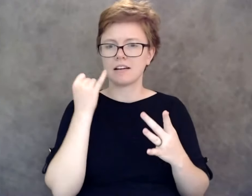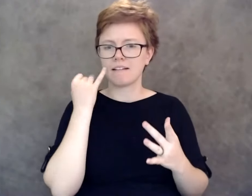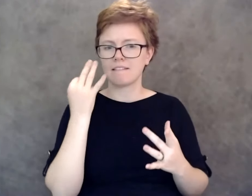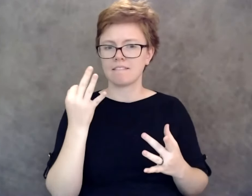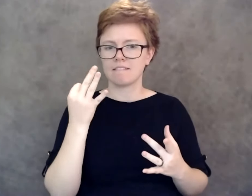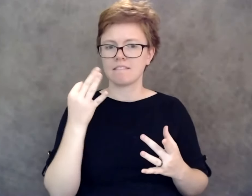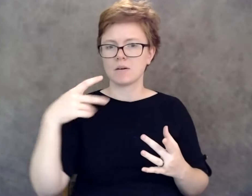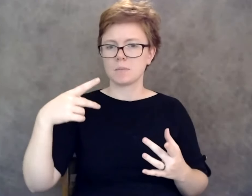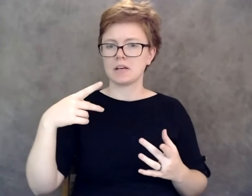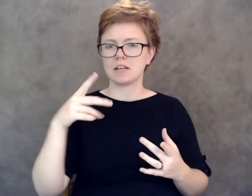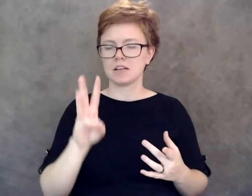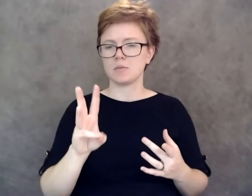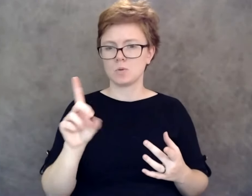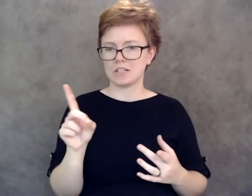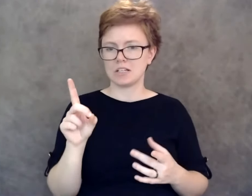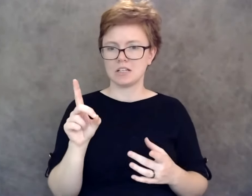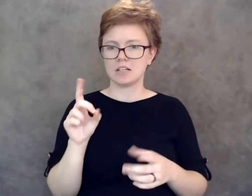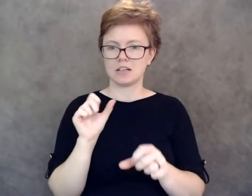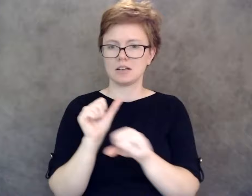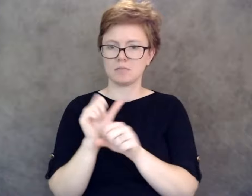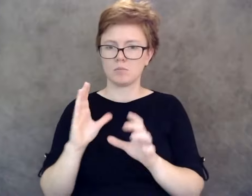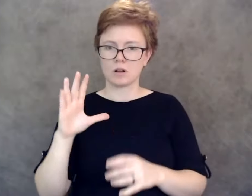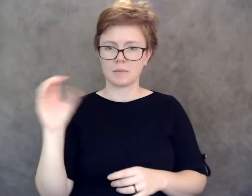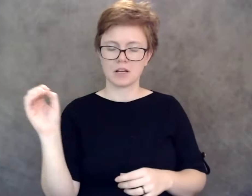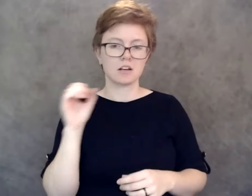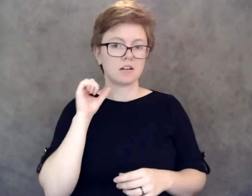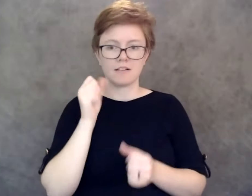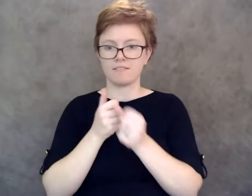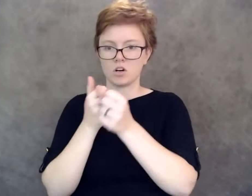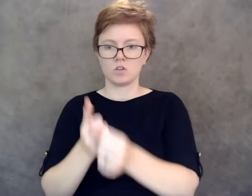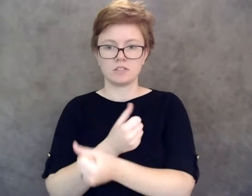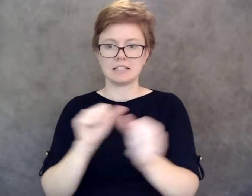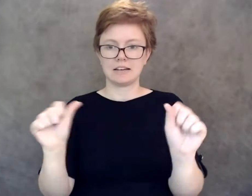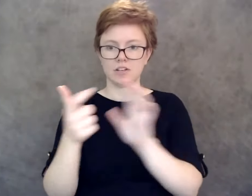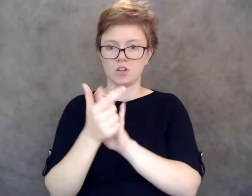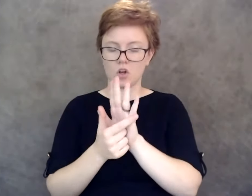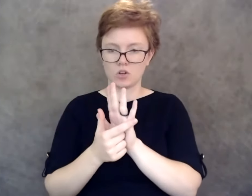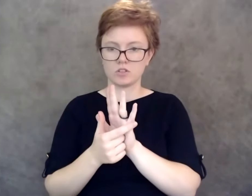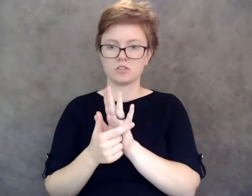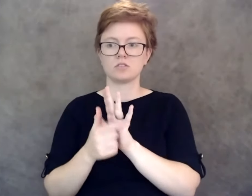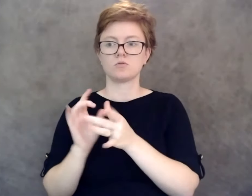isn't ascribing to safety measures laws relating to COVID thus putting the employee